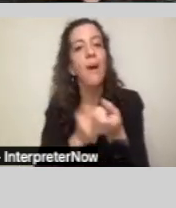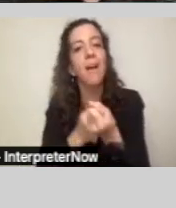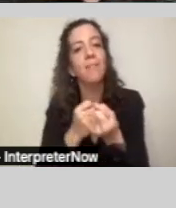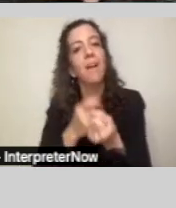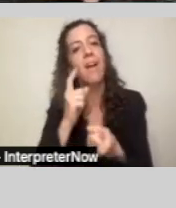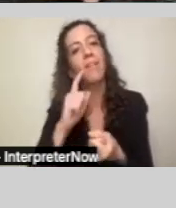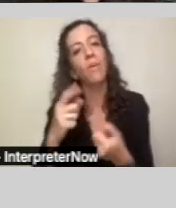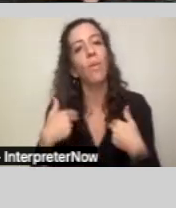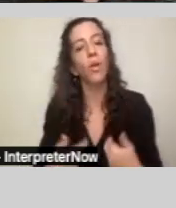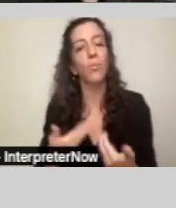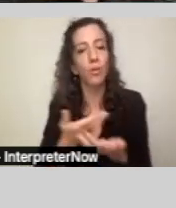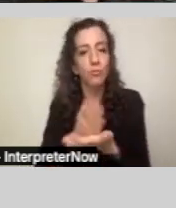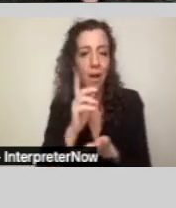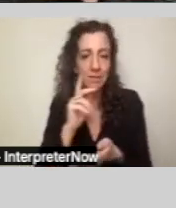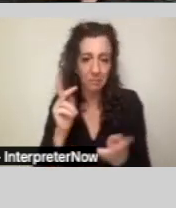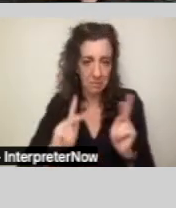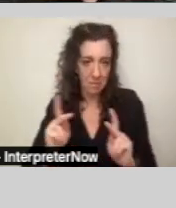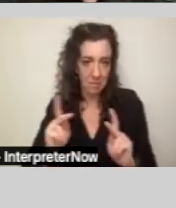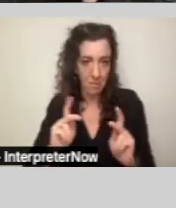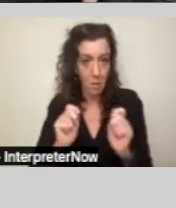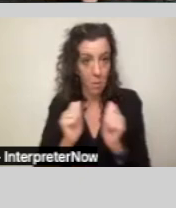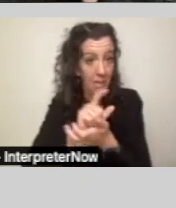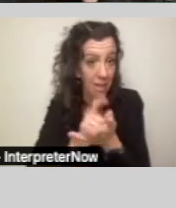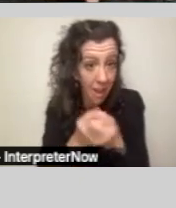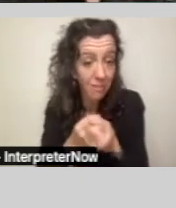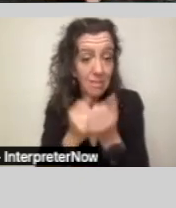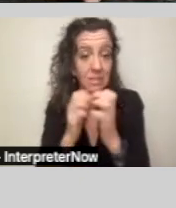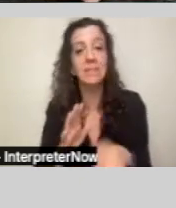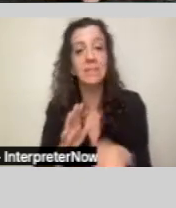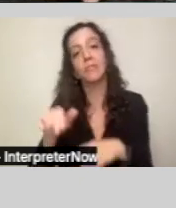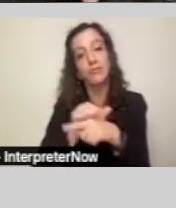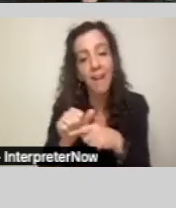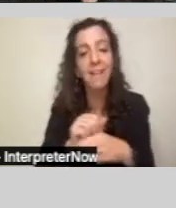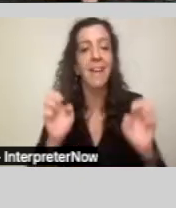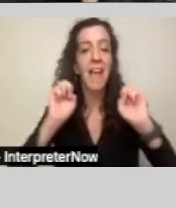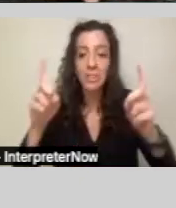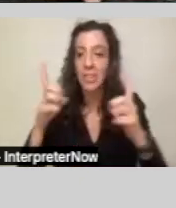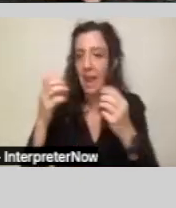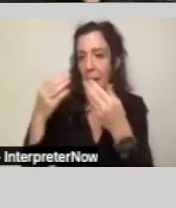through legal advocacy, training, education, and public policy and legislative development.